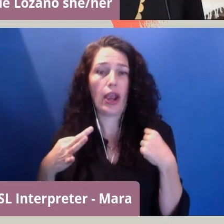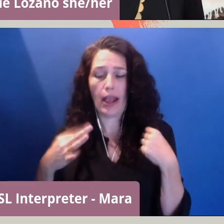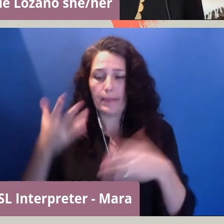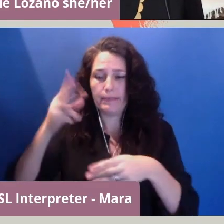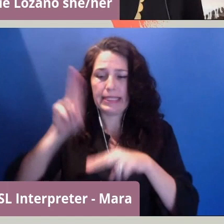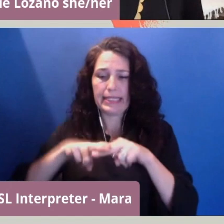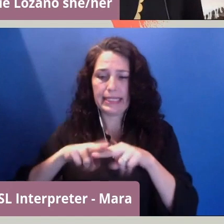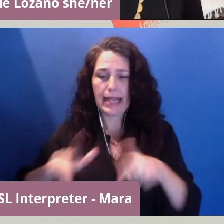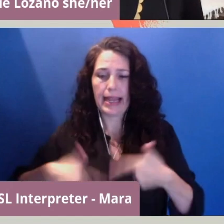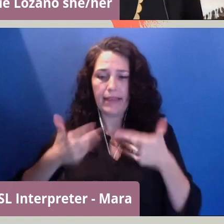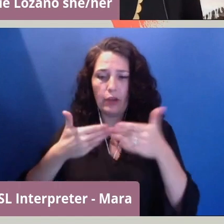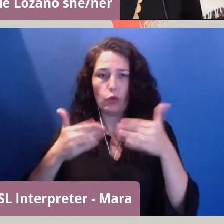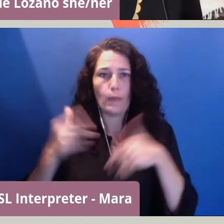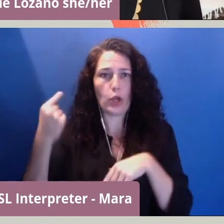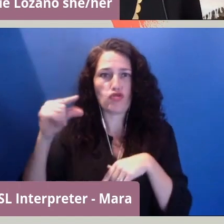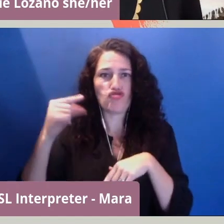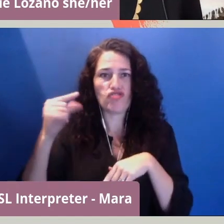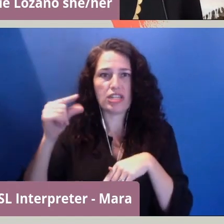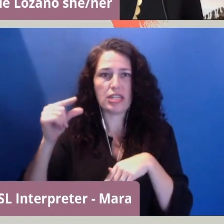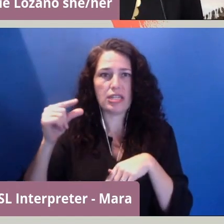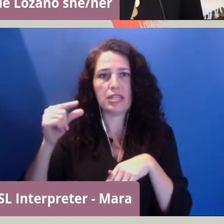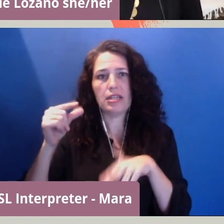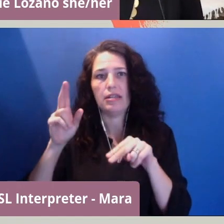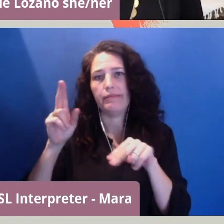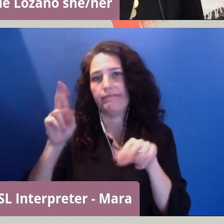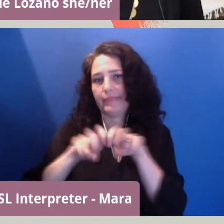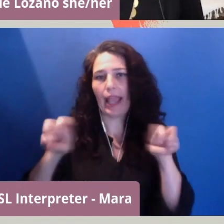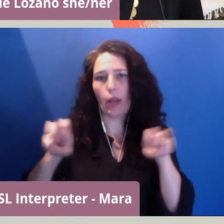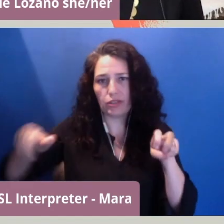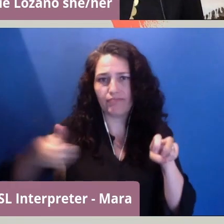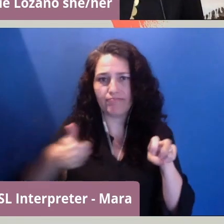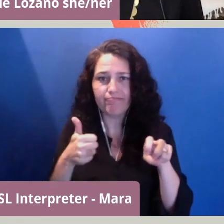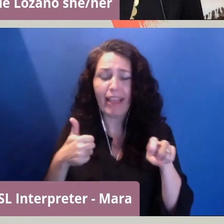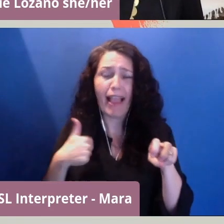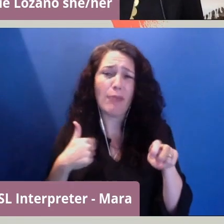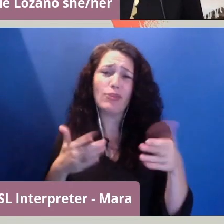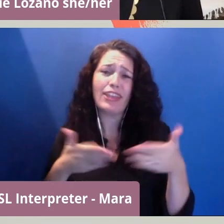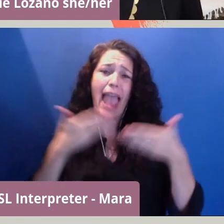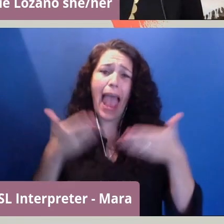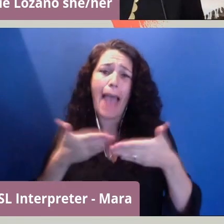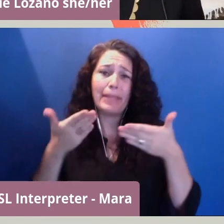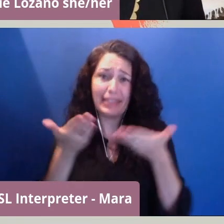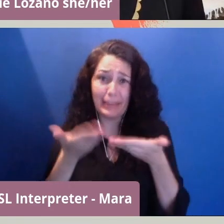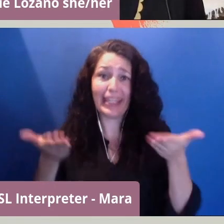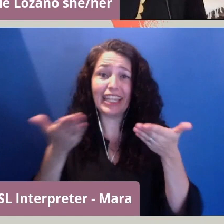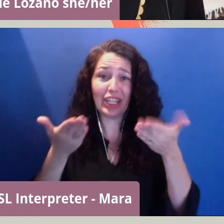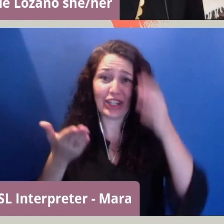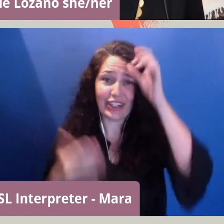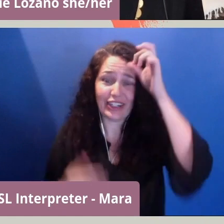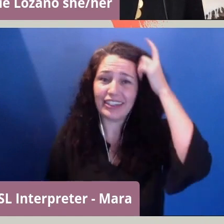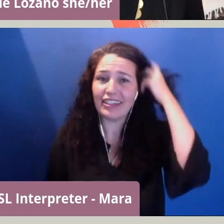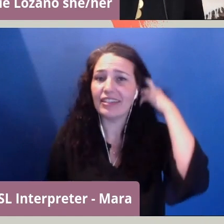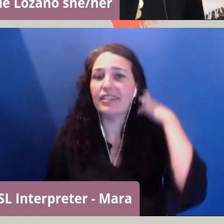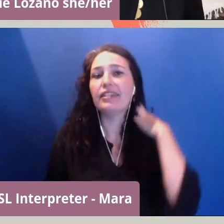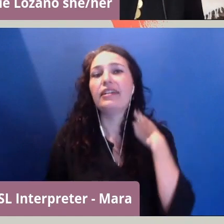And I'm very happy to be here. So there's so many questions. And we don't have a huge amount of time.